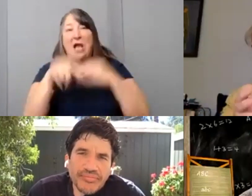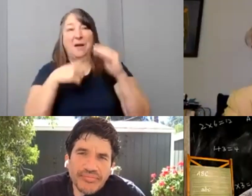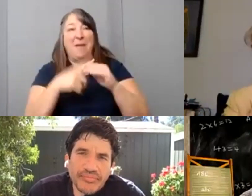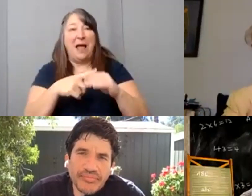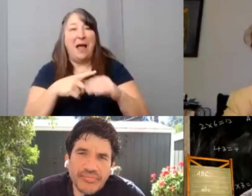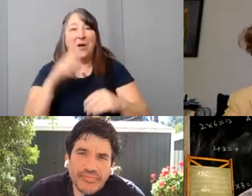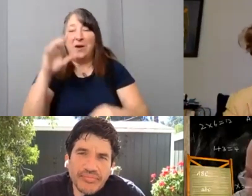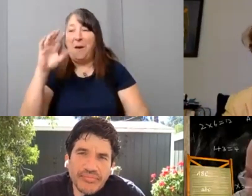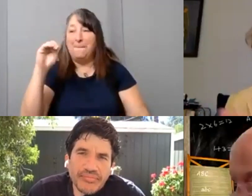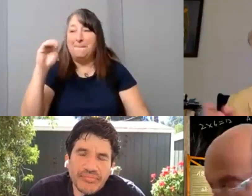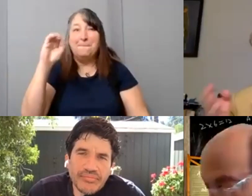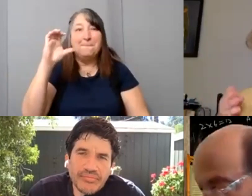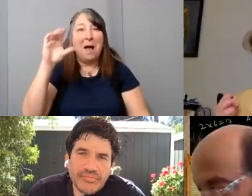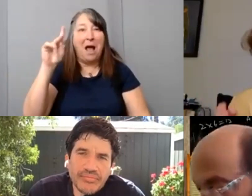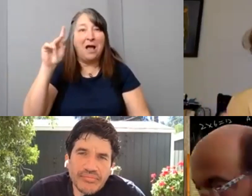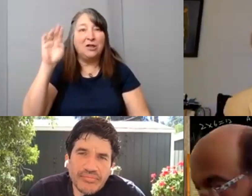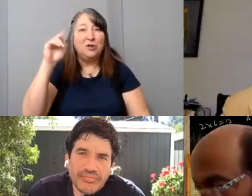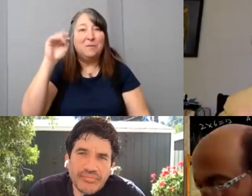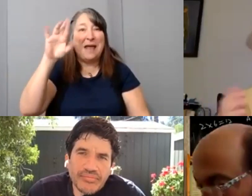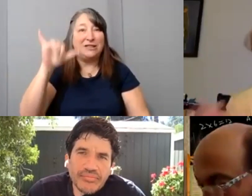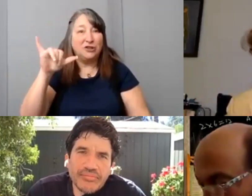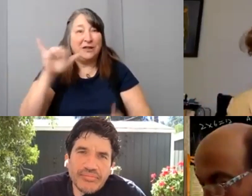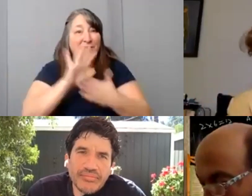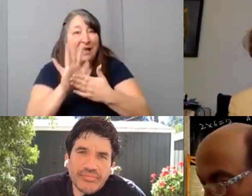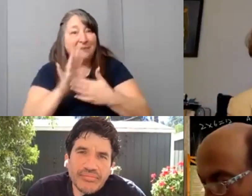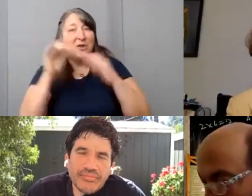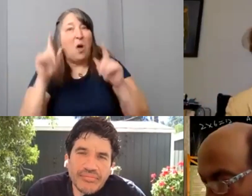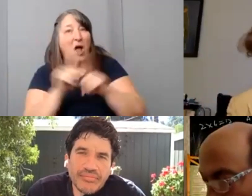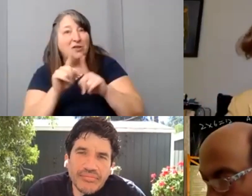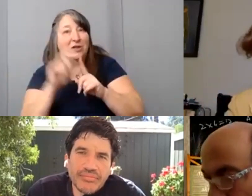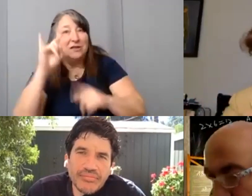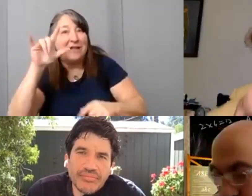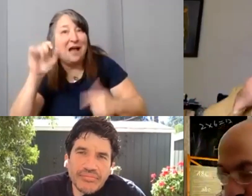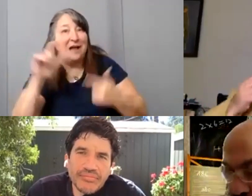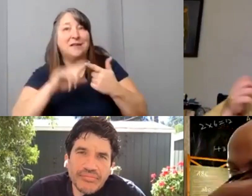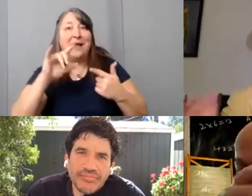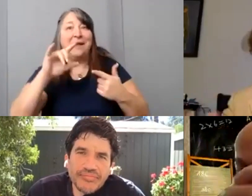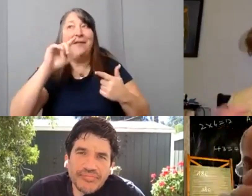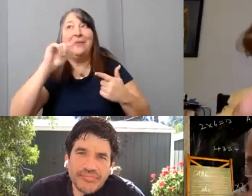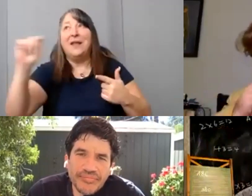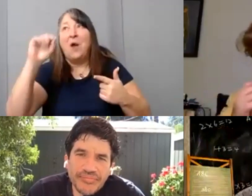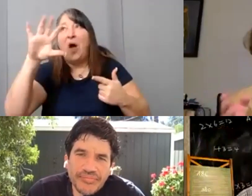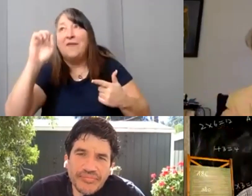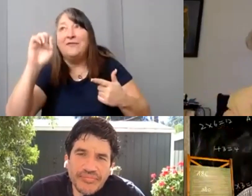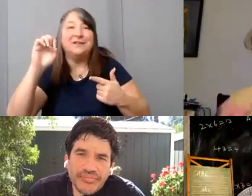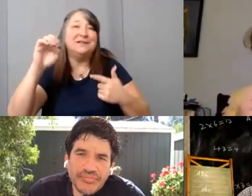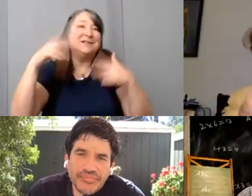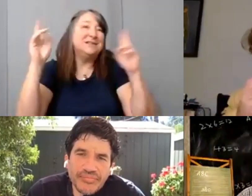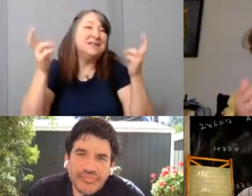we're also talking about documentary style. So you could be thinking about things like The Office. Things where it's like you're in that